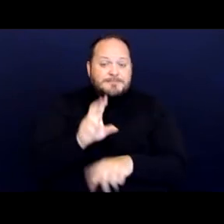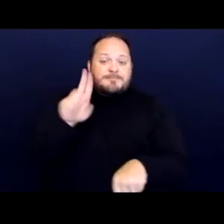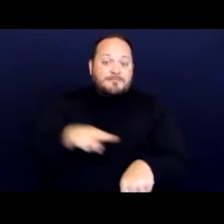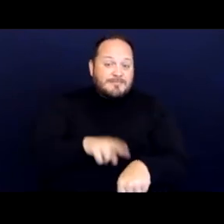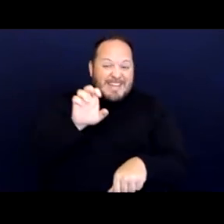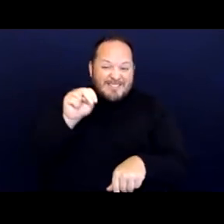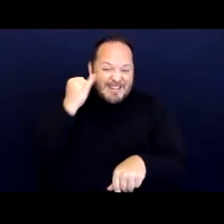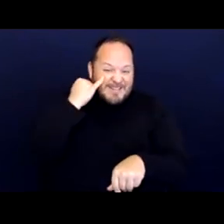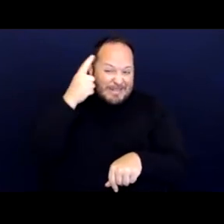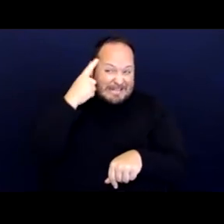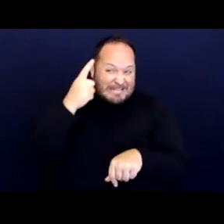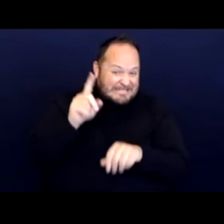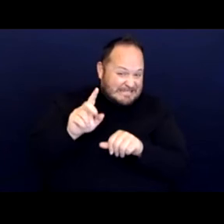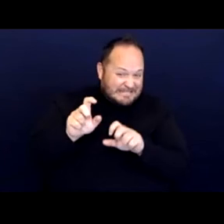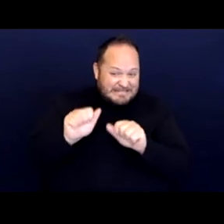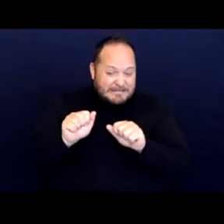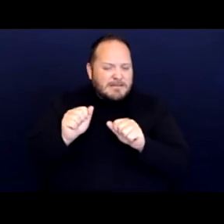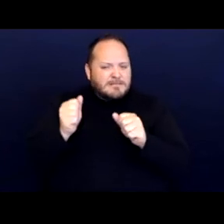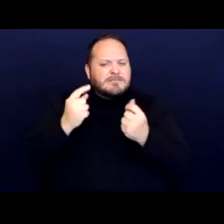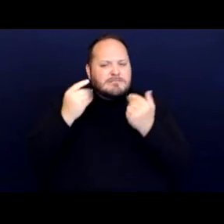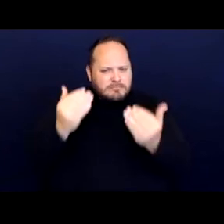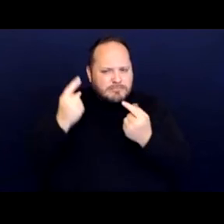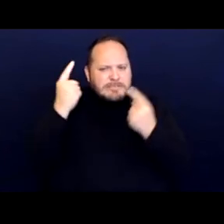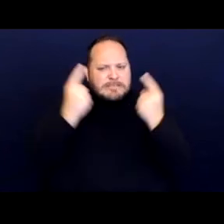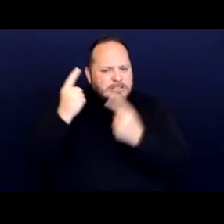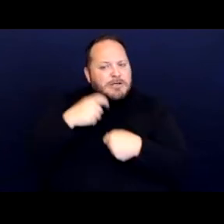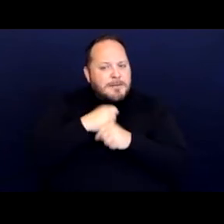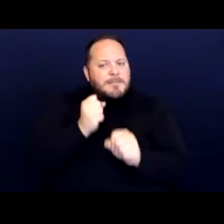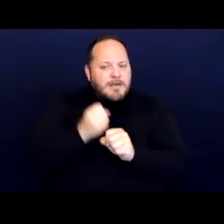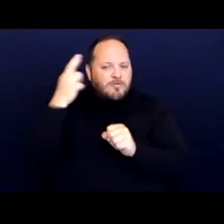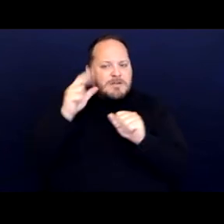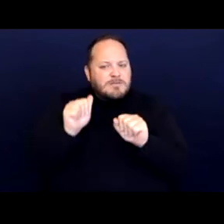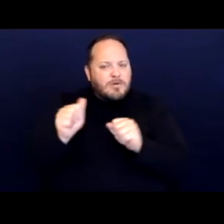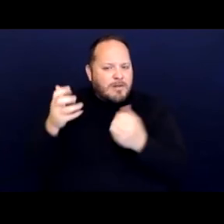consider making a reasonable accommodations request while you're working up your case.